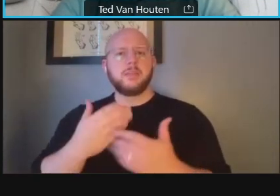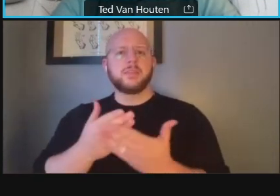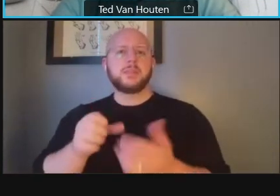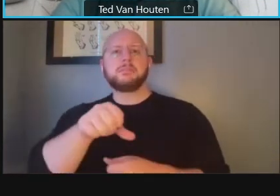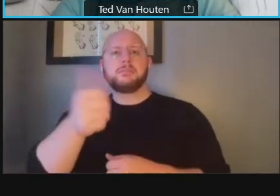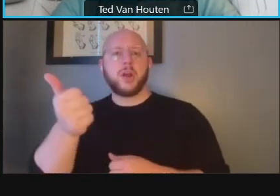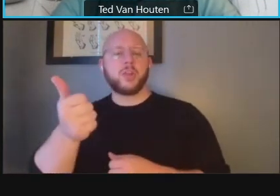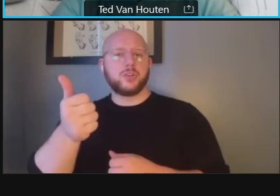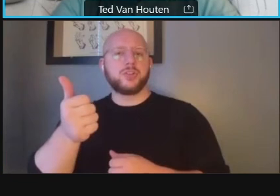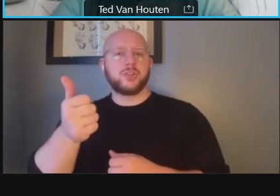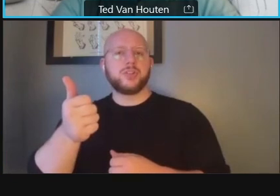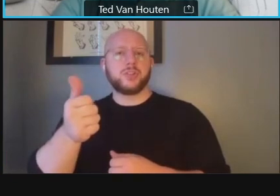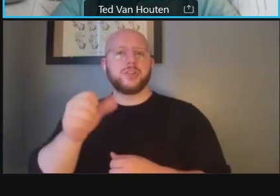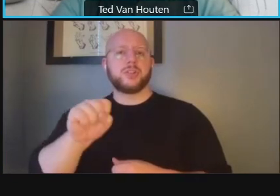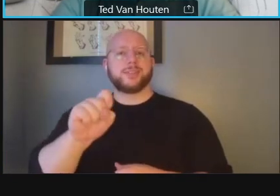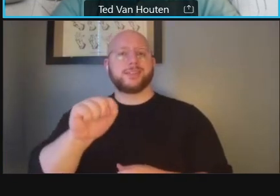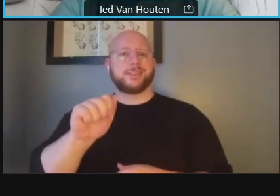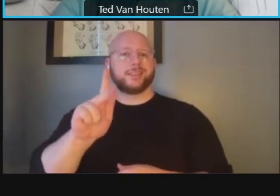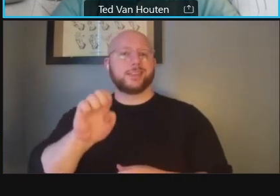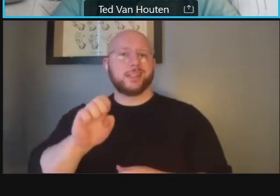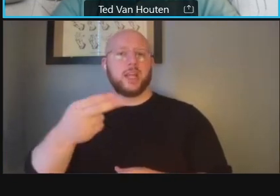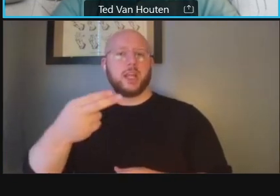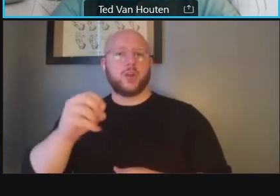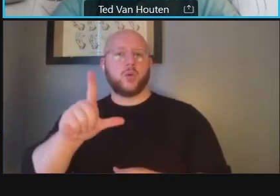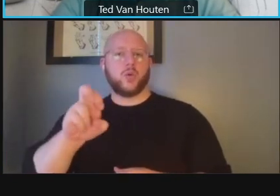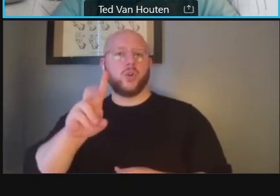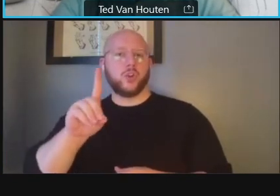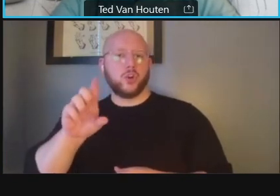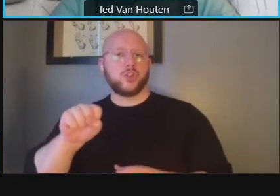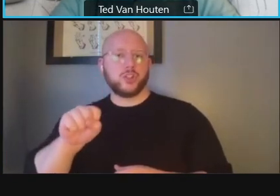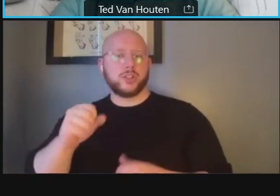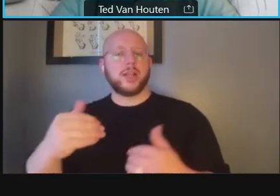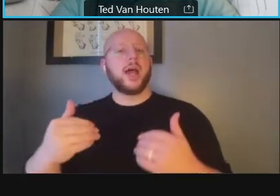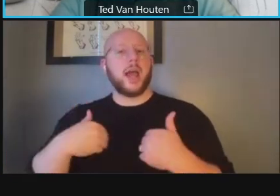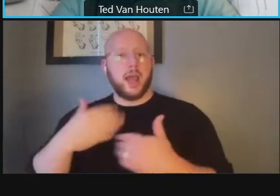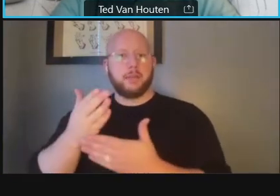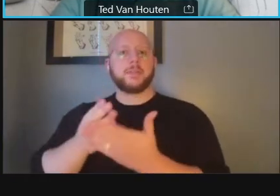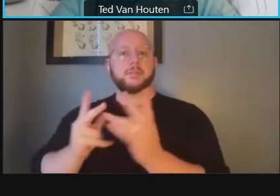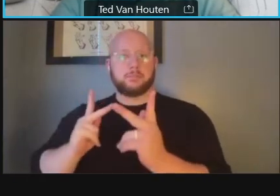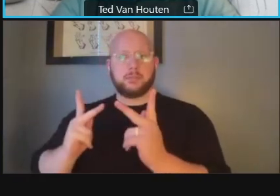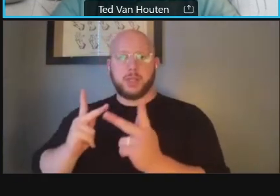we are meeting with we had a meeting with them before this public meeting um that's another way